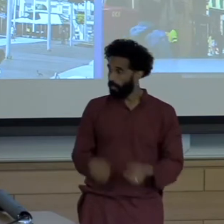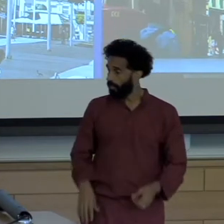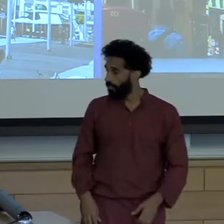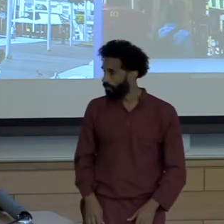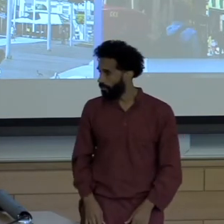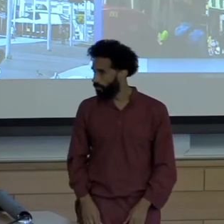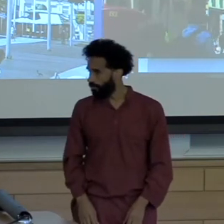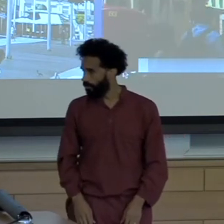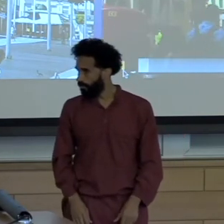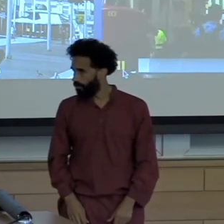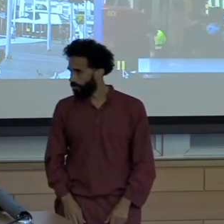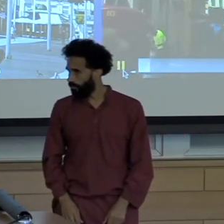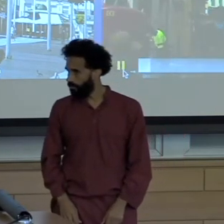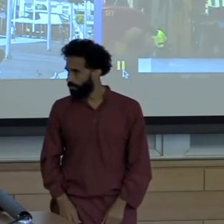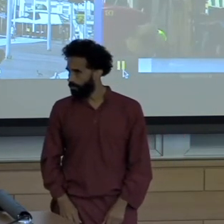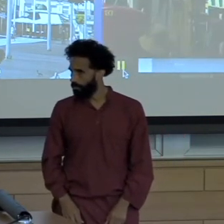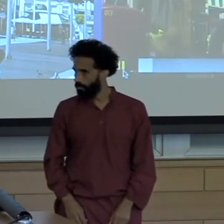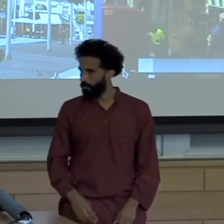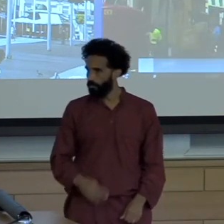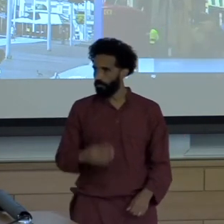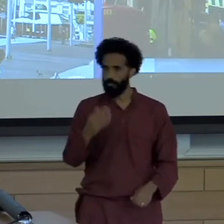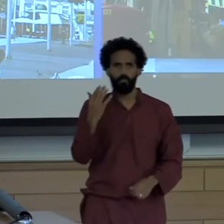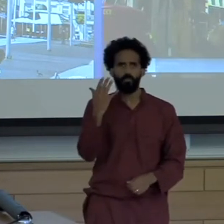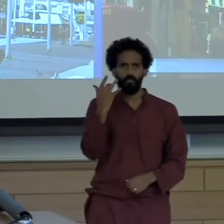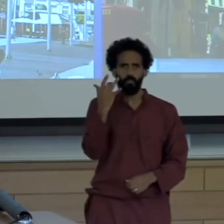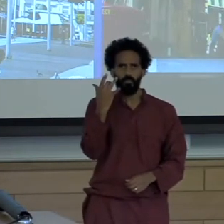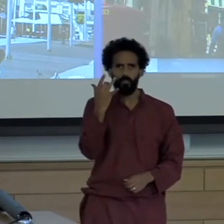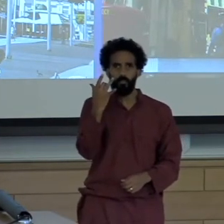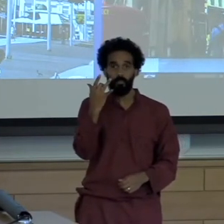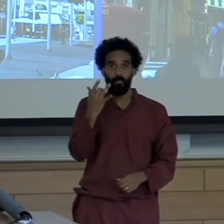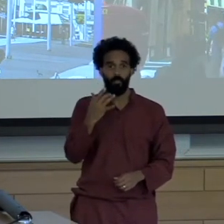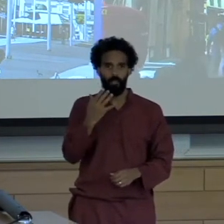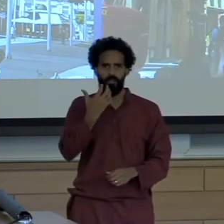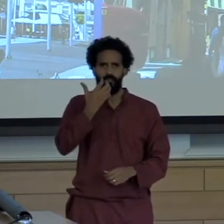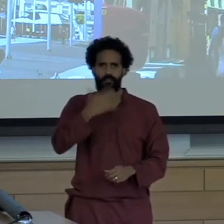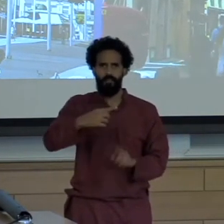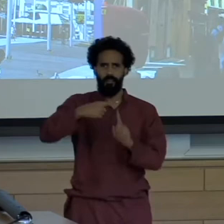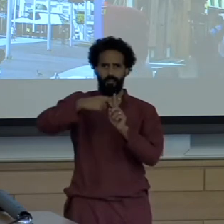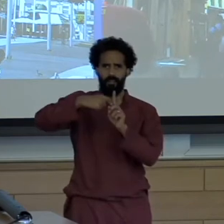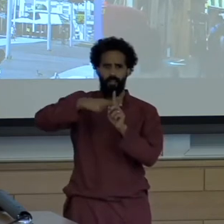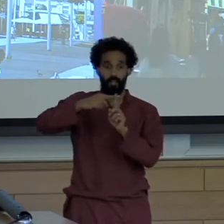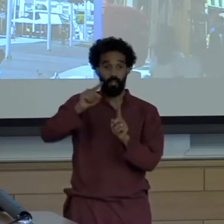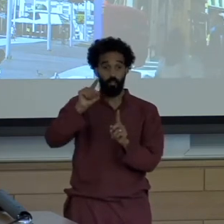And this is because in a hundred plus degree heat you cannot walk outside